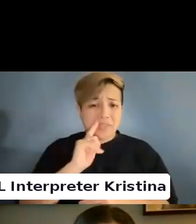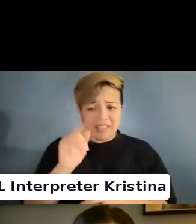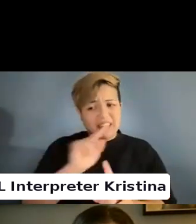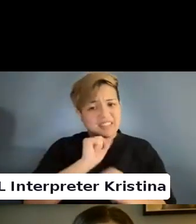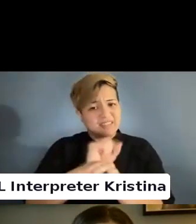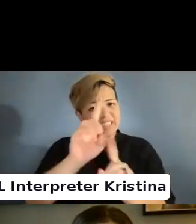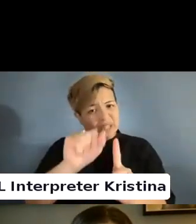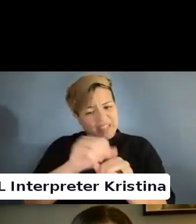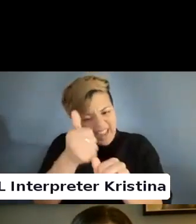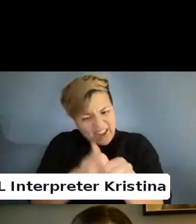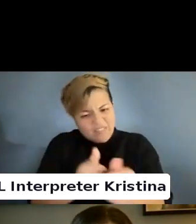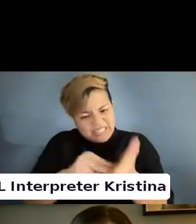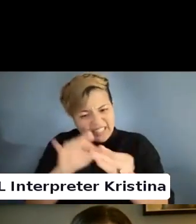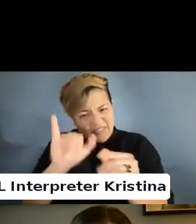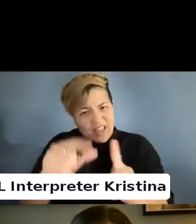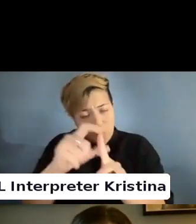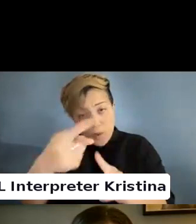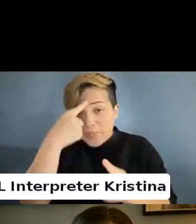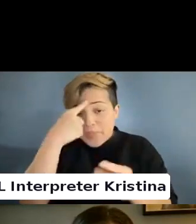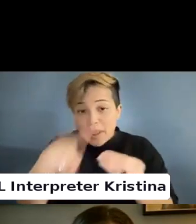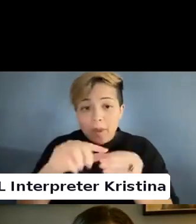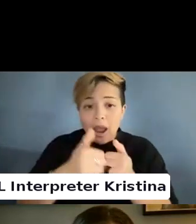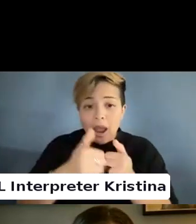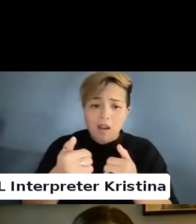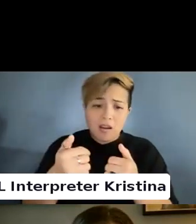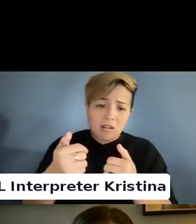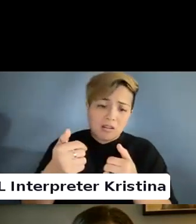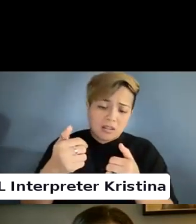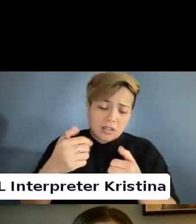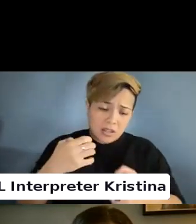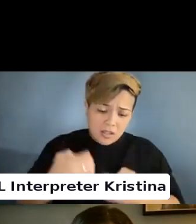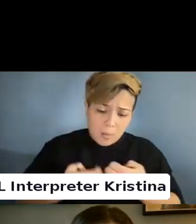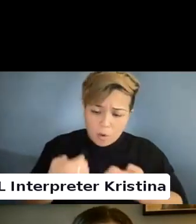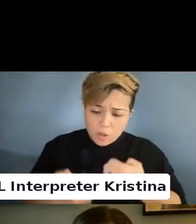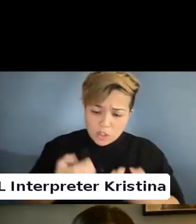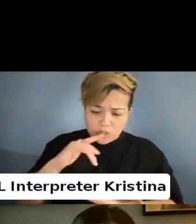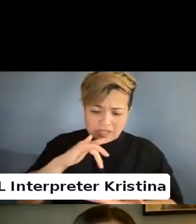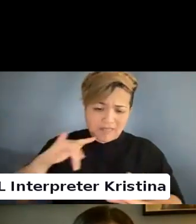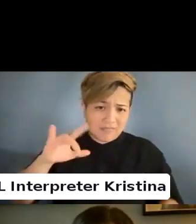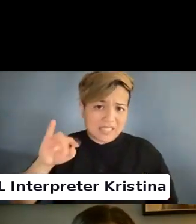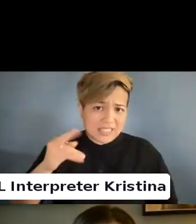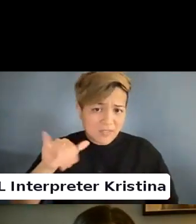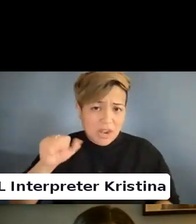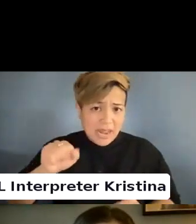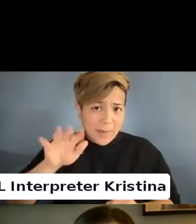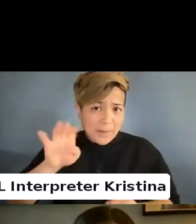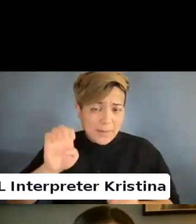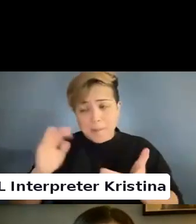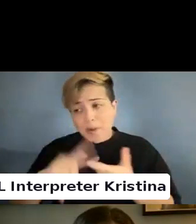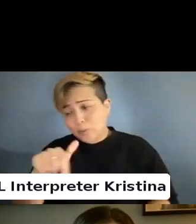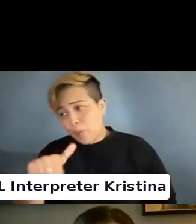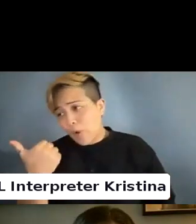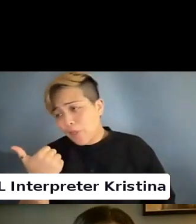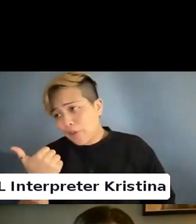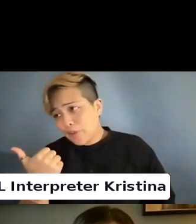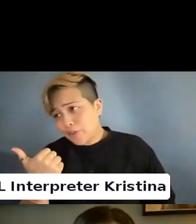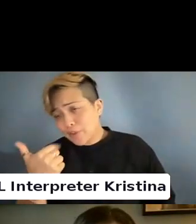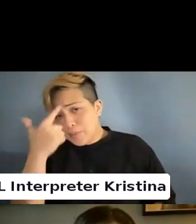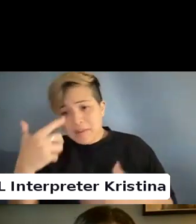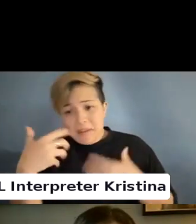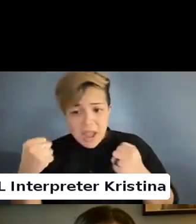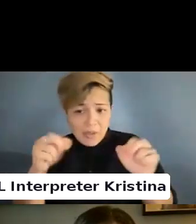Think about how disability dysmorphia can be compared to other mental health issues.